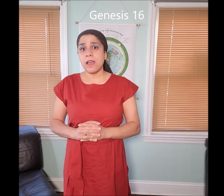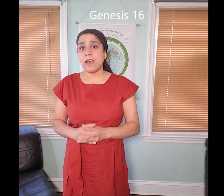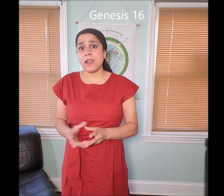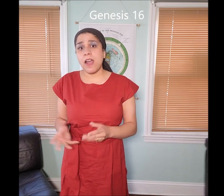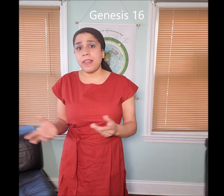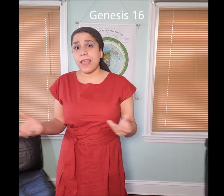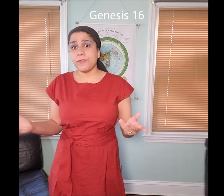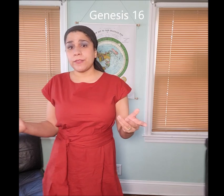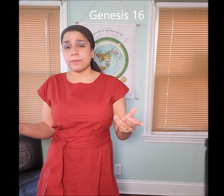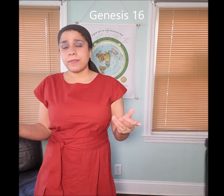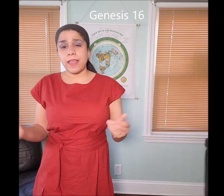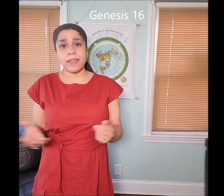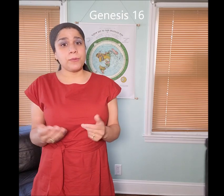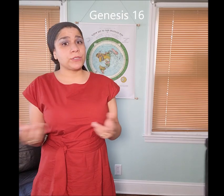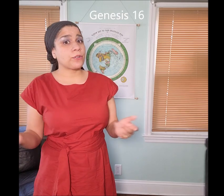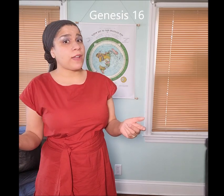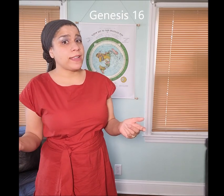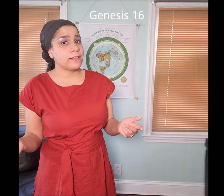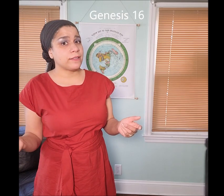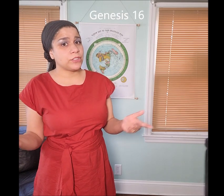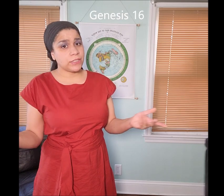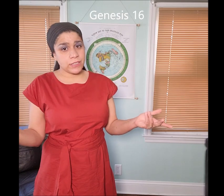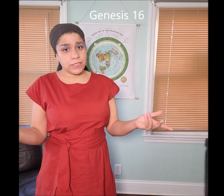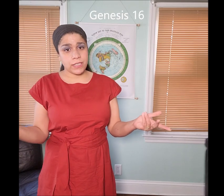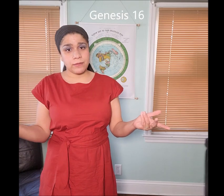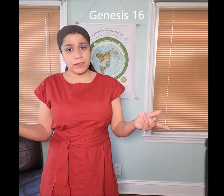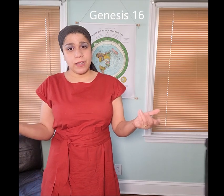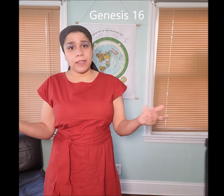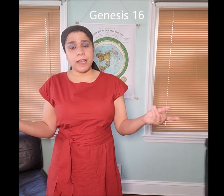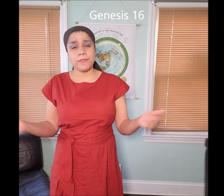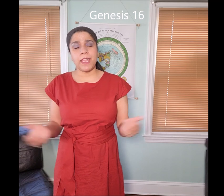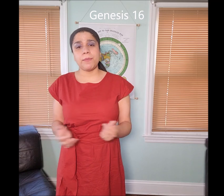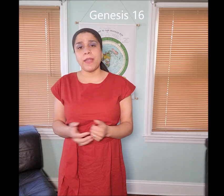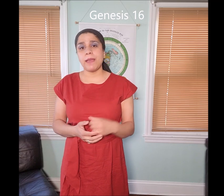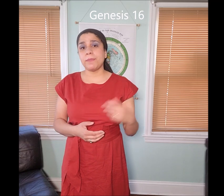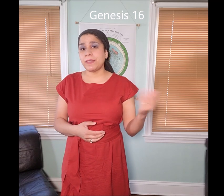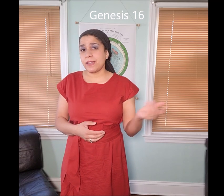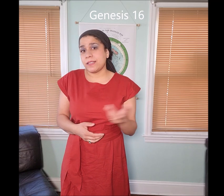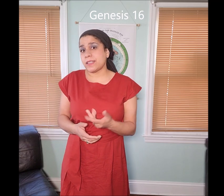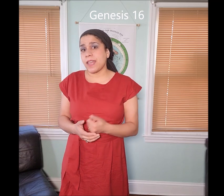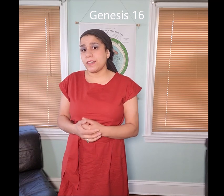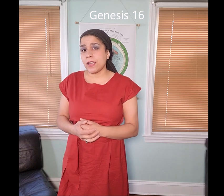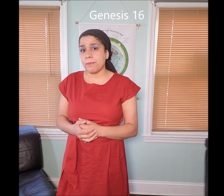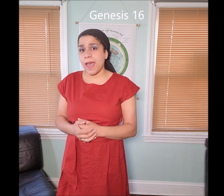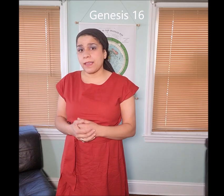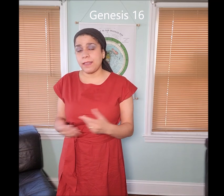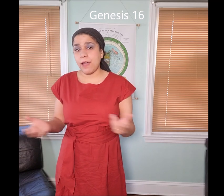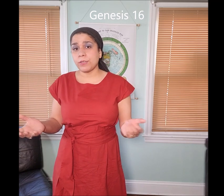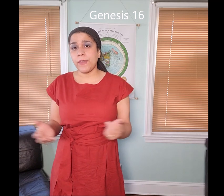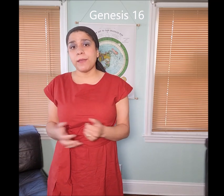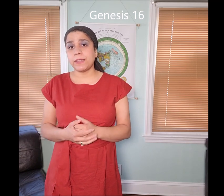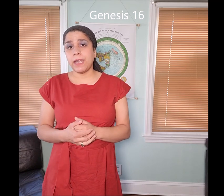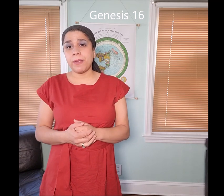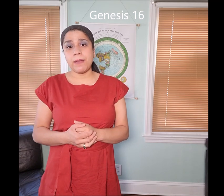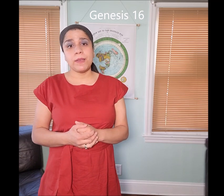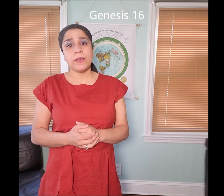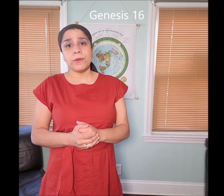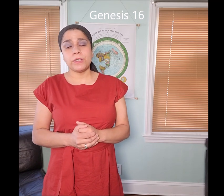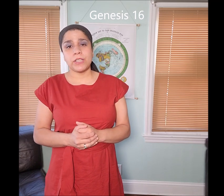Hagar left and it was her right, she didn't sin. She left Abraham but then decided to come back and that was fine with Abraham when she